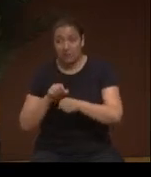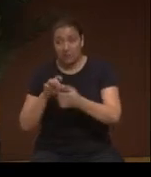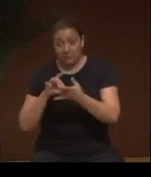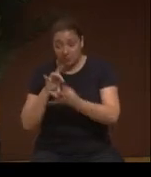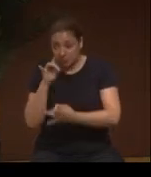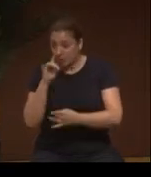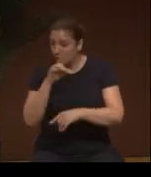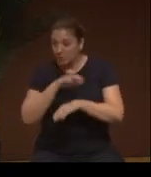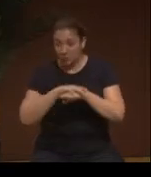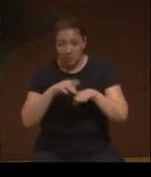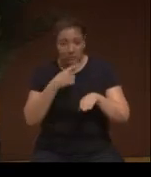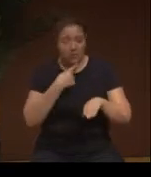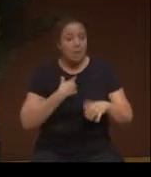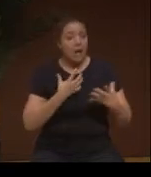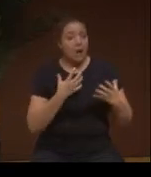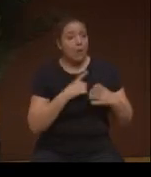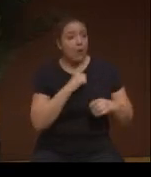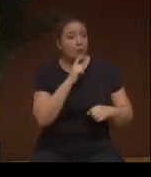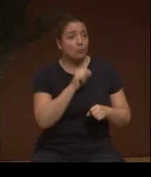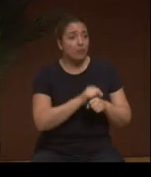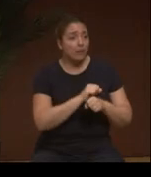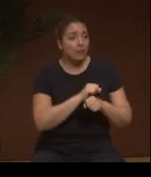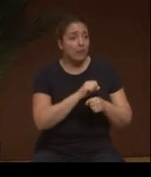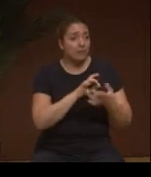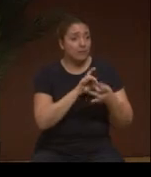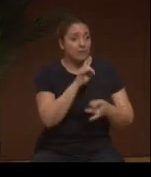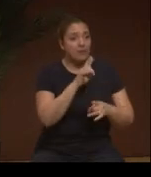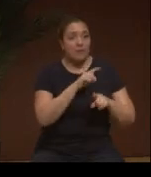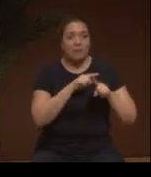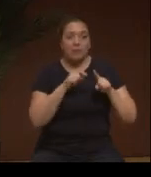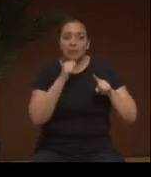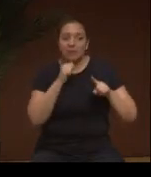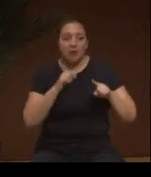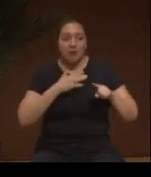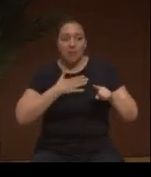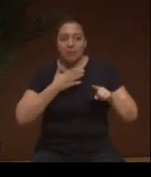There's a performed spirituality, and then there's the real deal spiritualty,